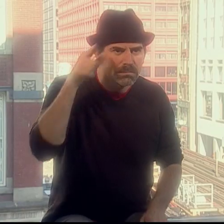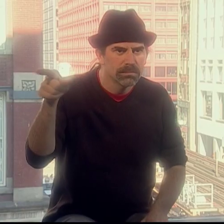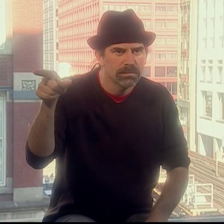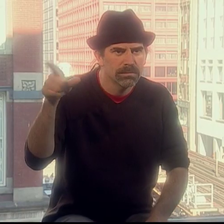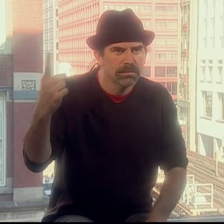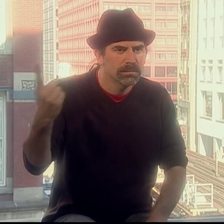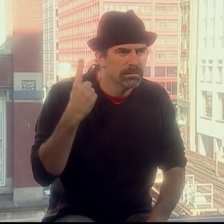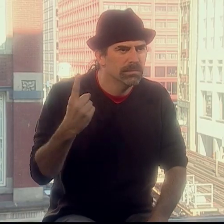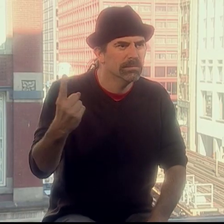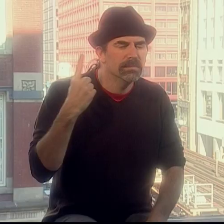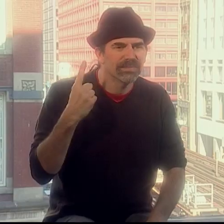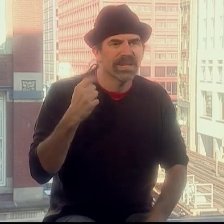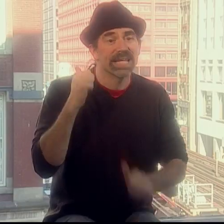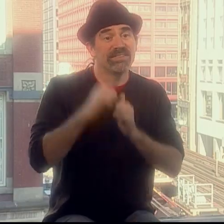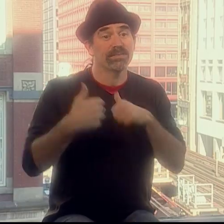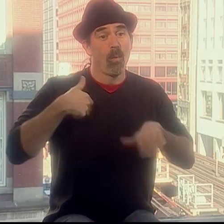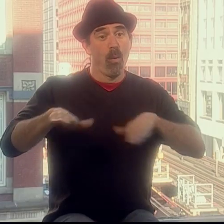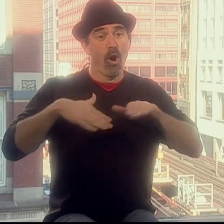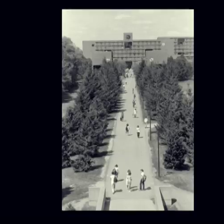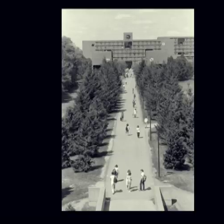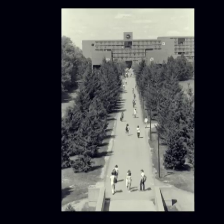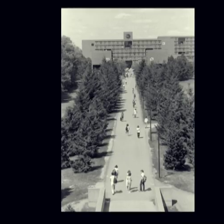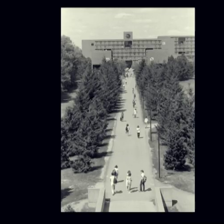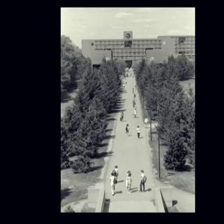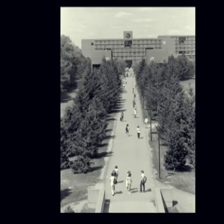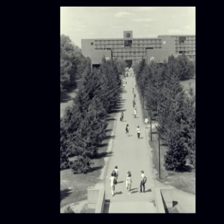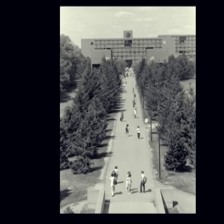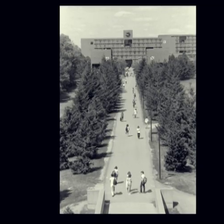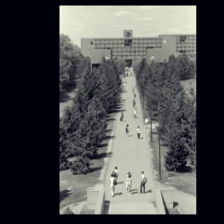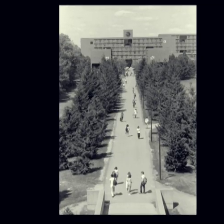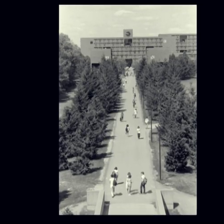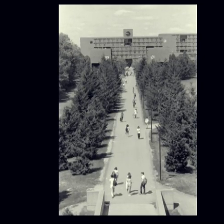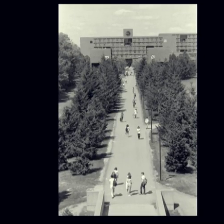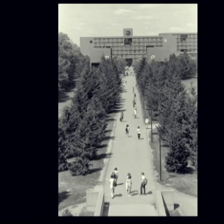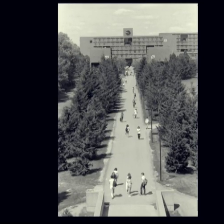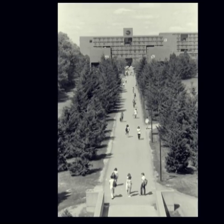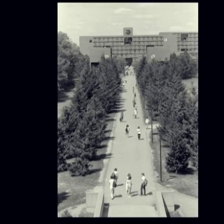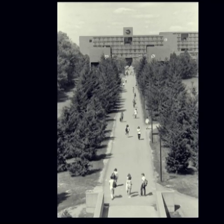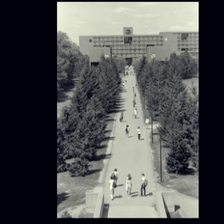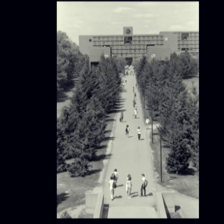He was so tenacious, he kept coming at me. you know. Even if I was walking on the...